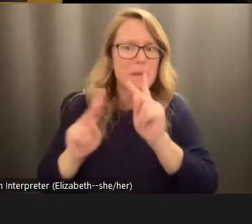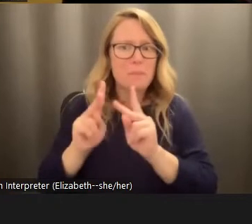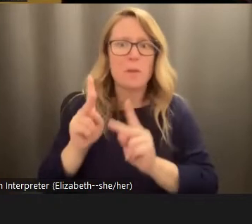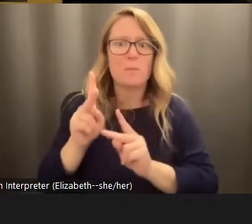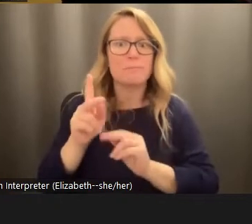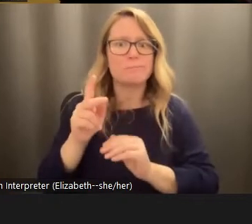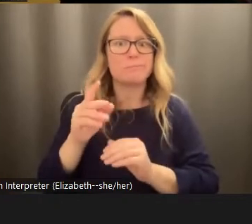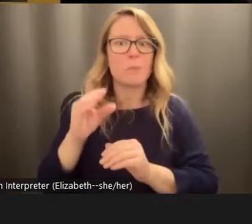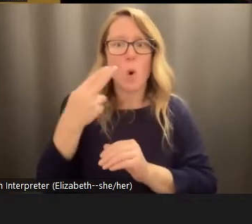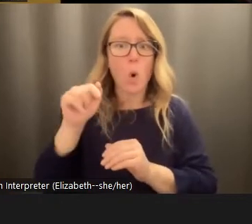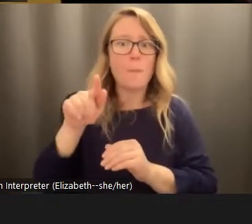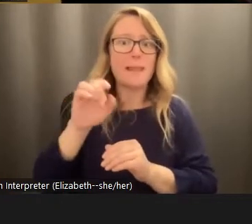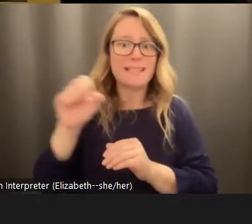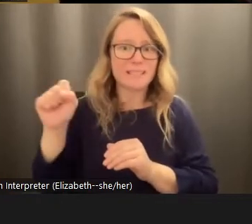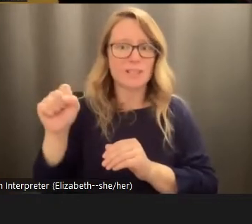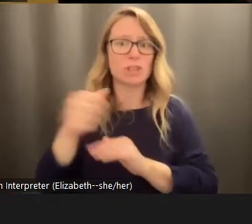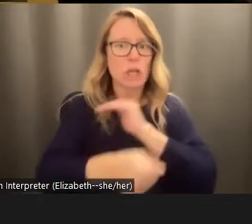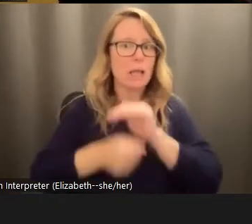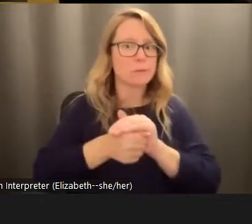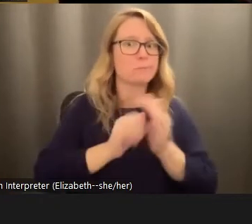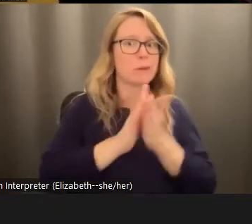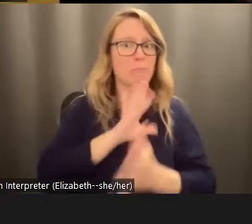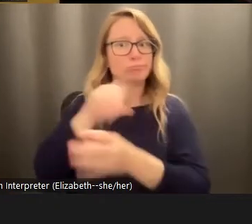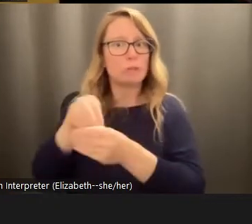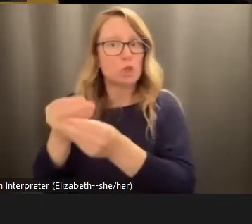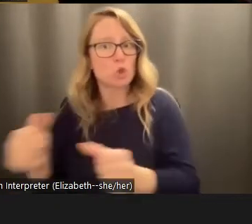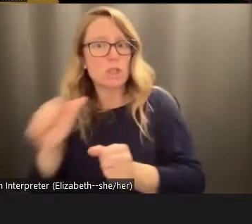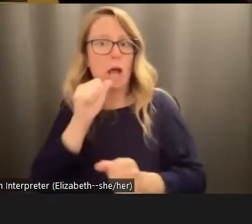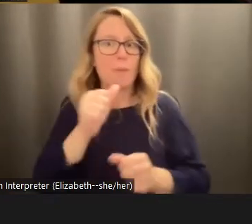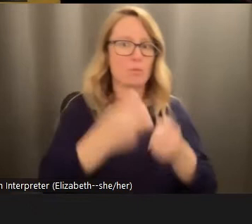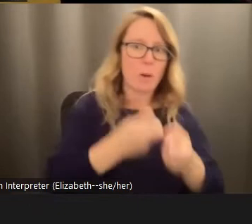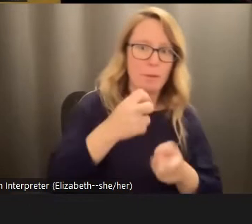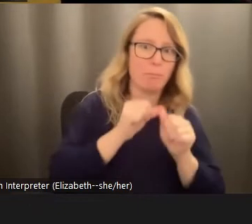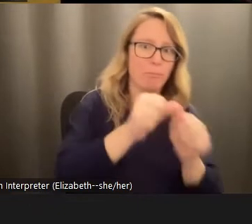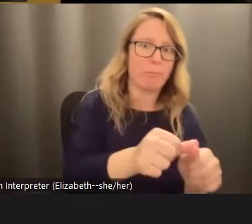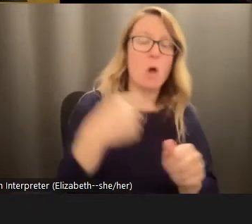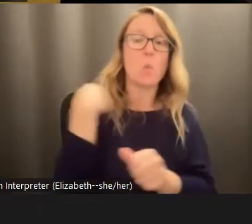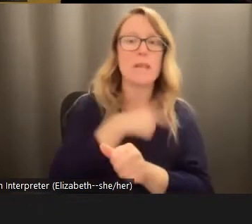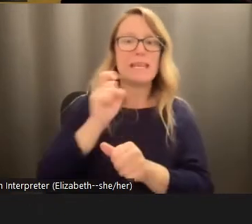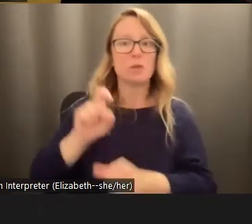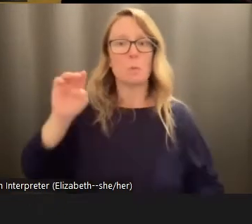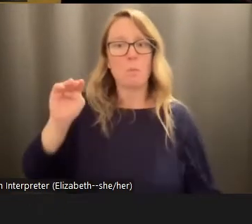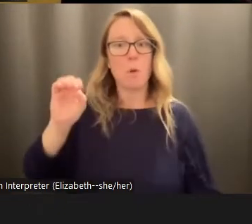of the problems that may be a part of the solution instead of a part of the problem. We need to mobilize? We need to start